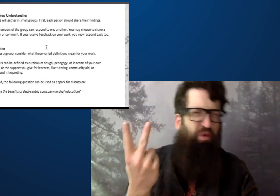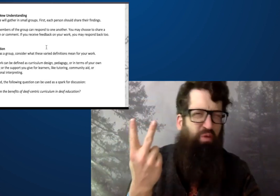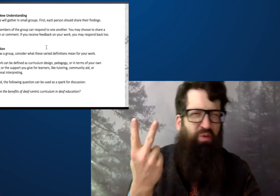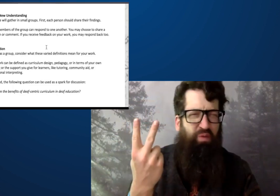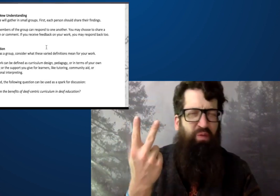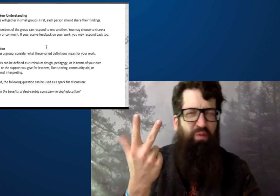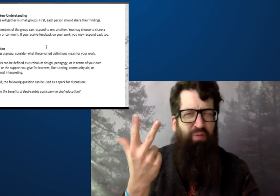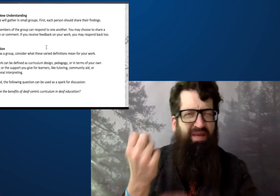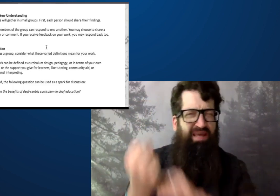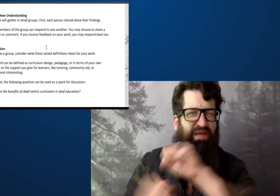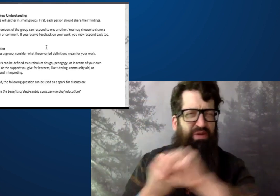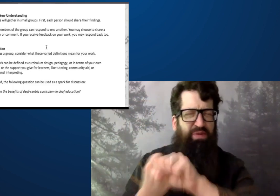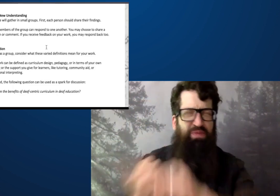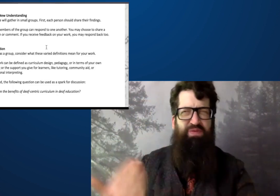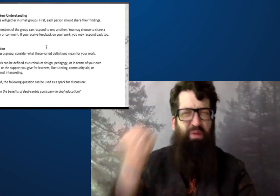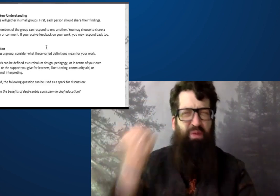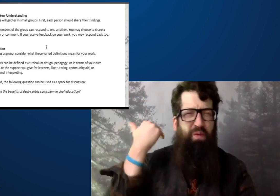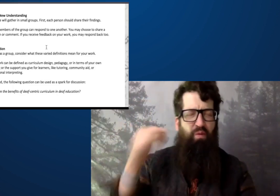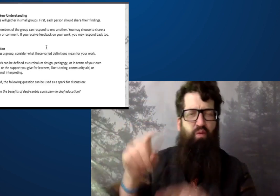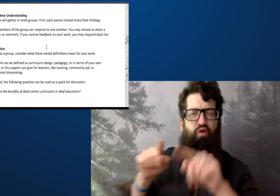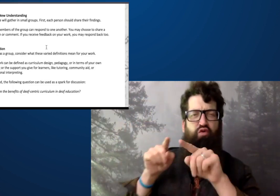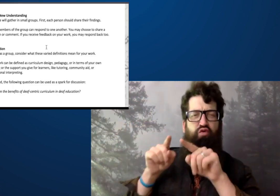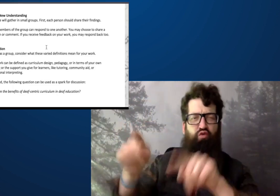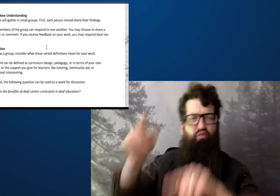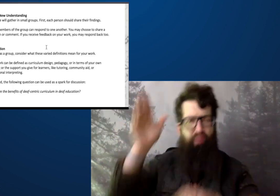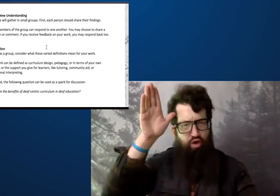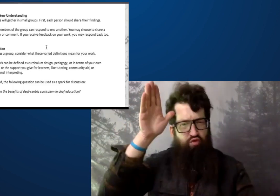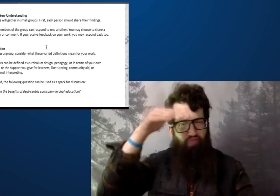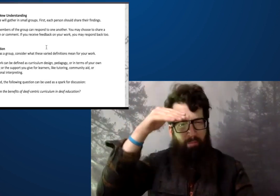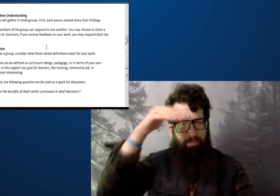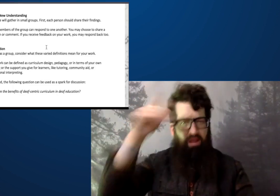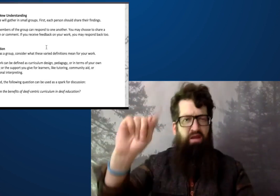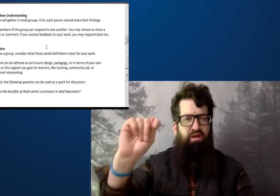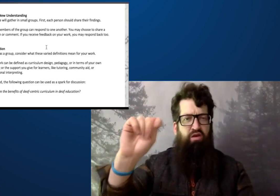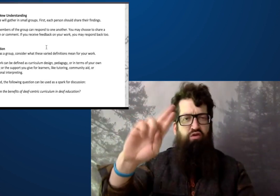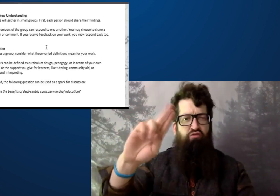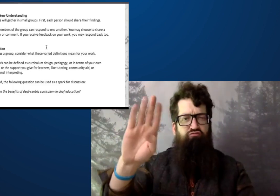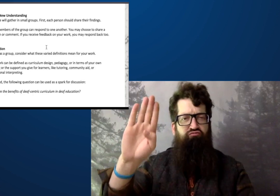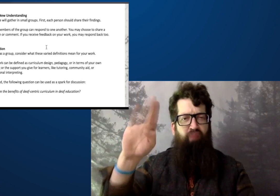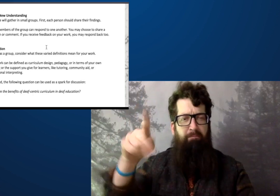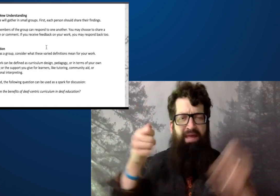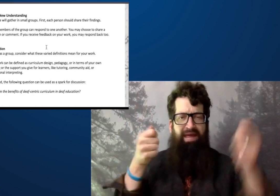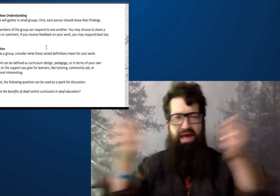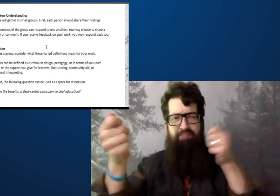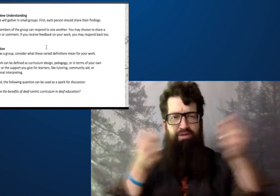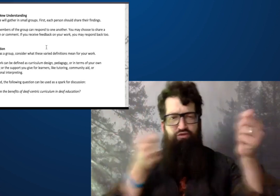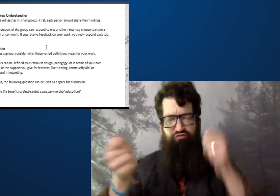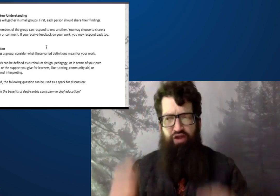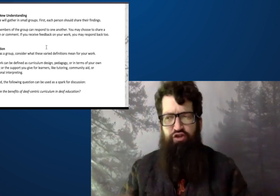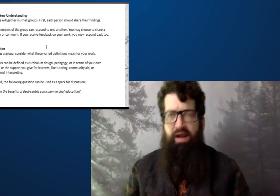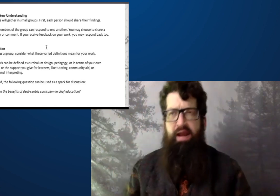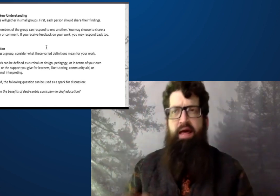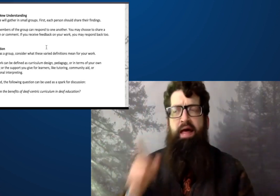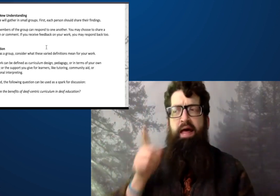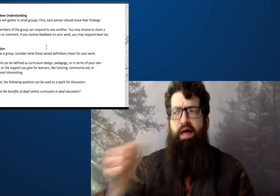I can think maybe two or three years ago, it was during Trump administration,